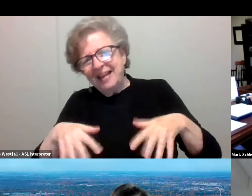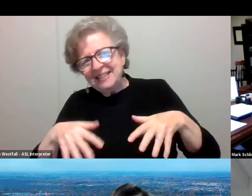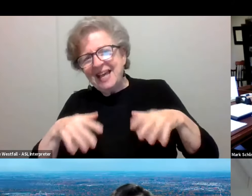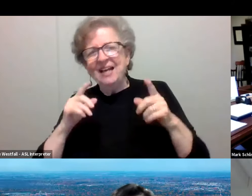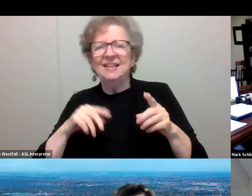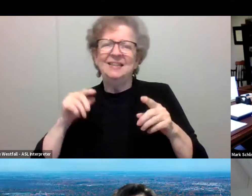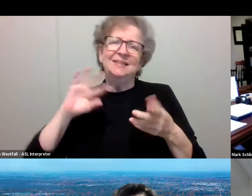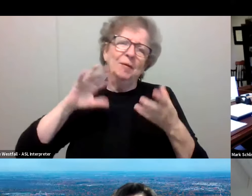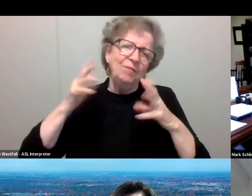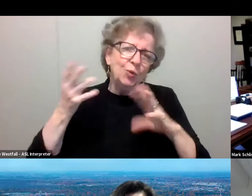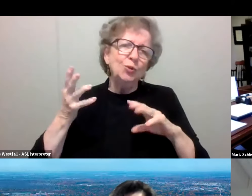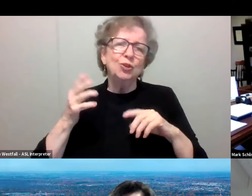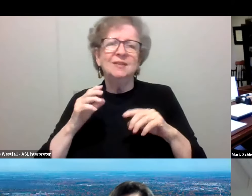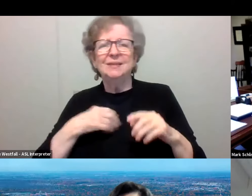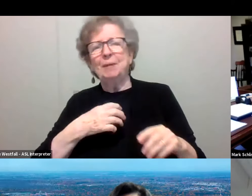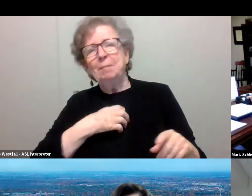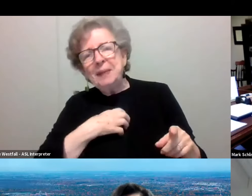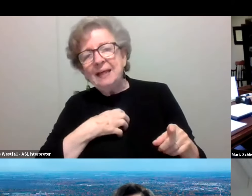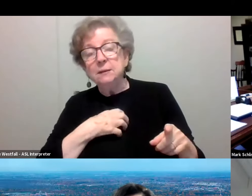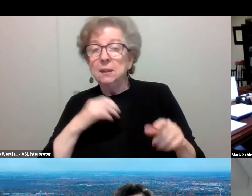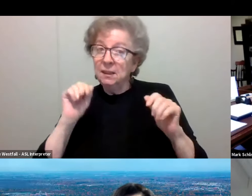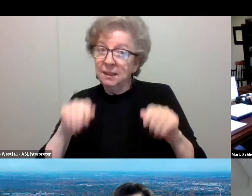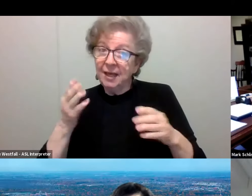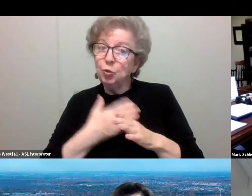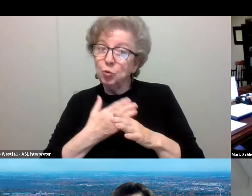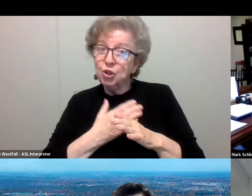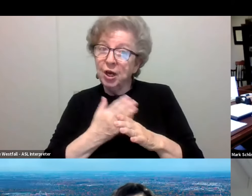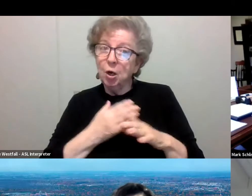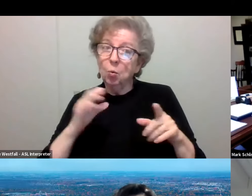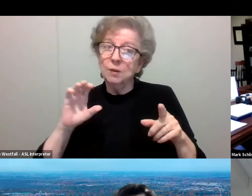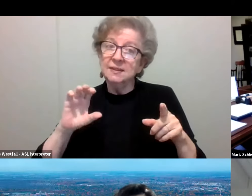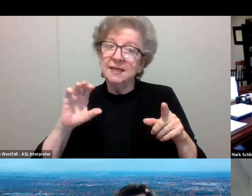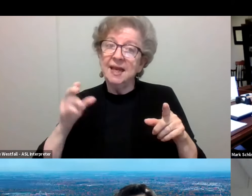and lots of complaints. Can you share what the CHRC is doing and thinking